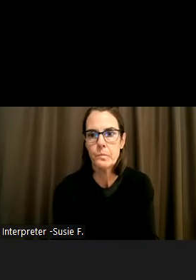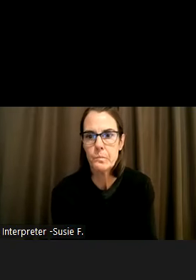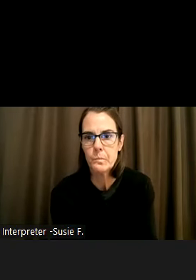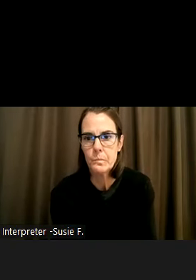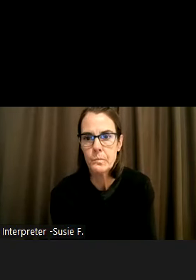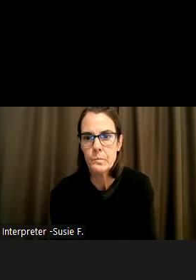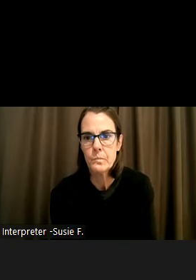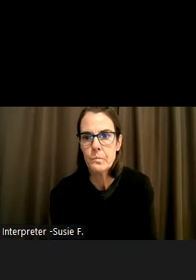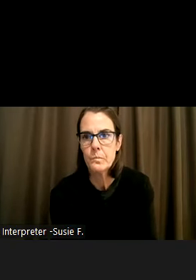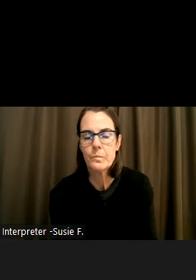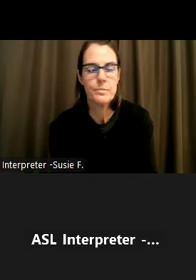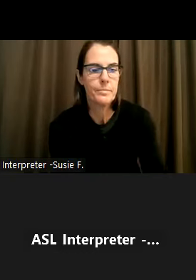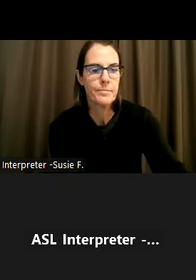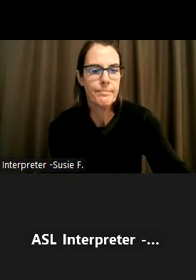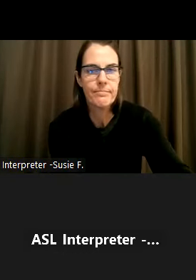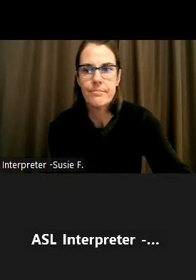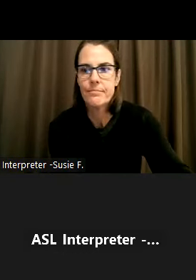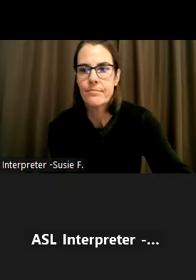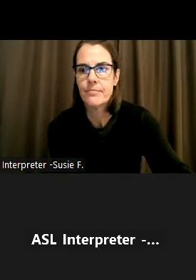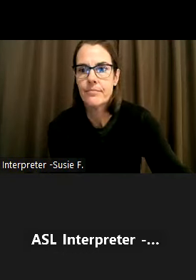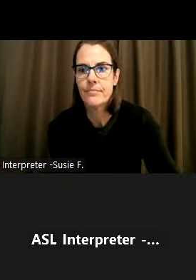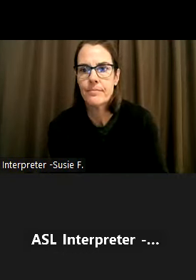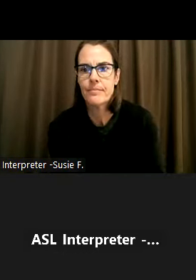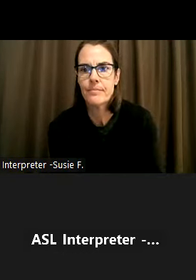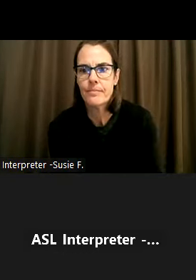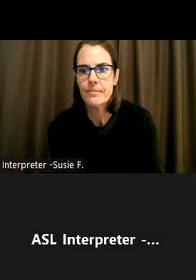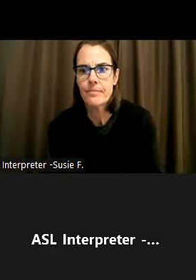Okay. Let's see. So this in slideshow.